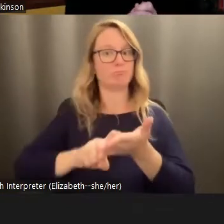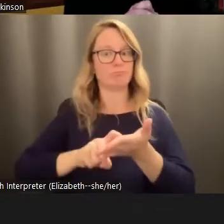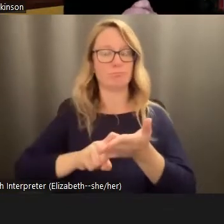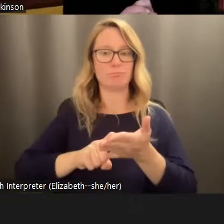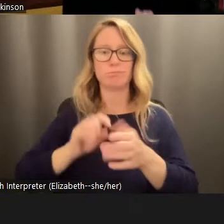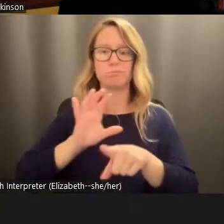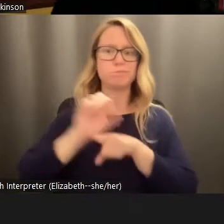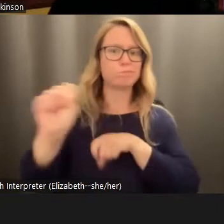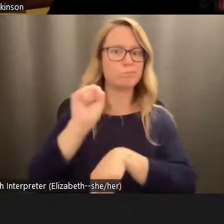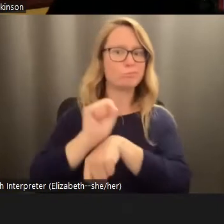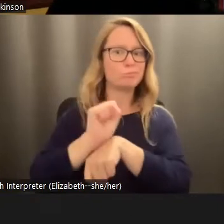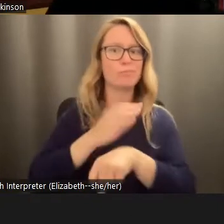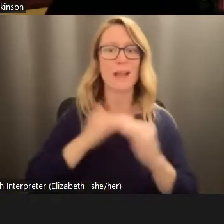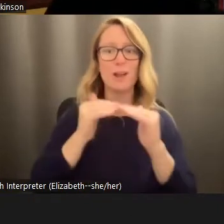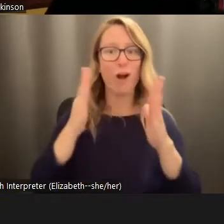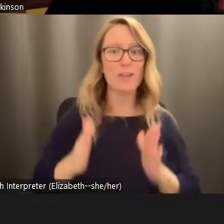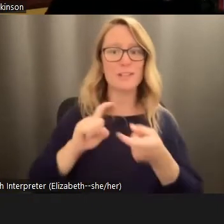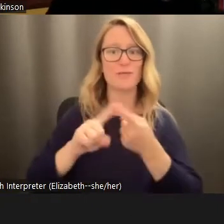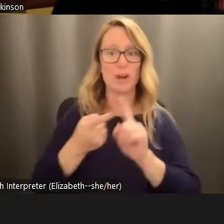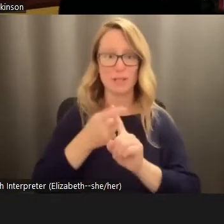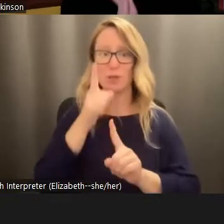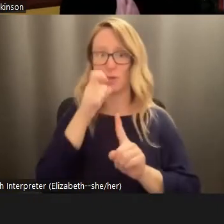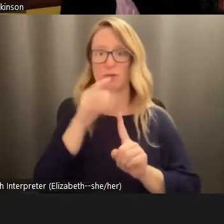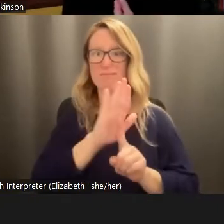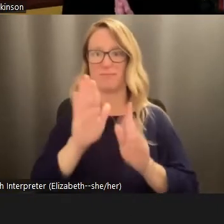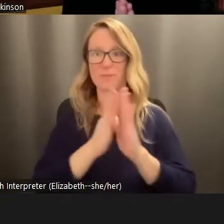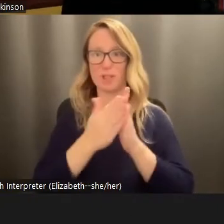work of my colleagues and friends who are featured here. So thank you.